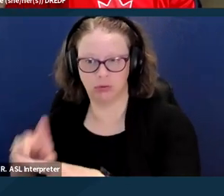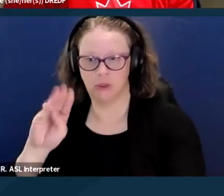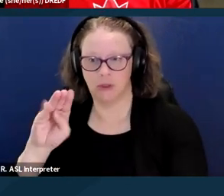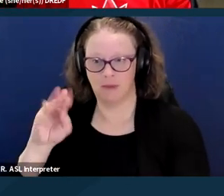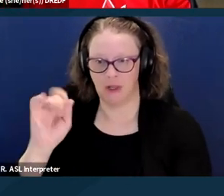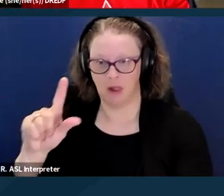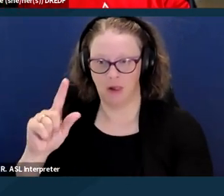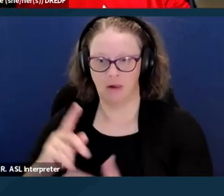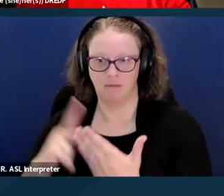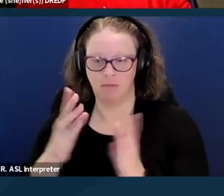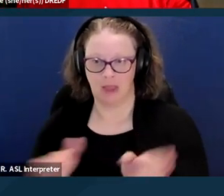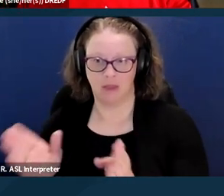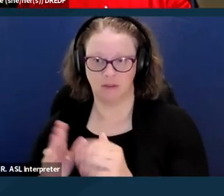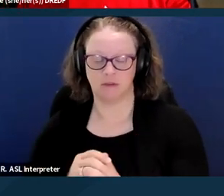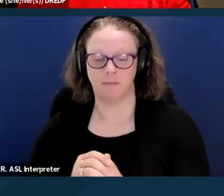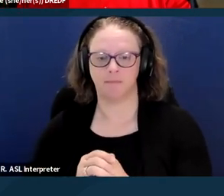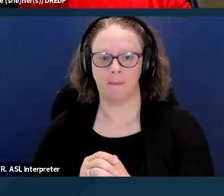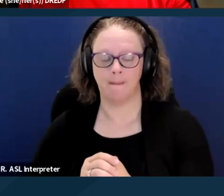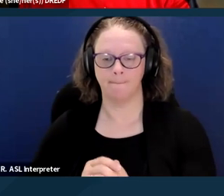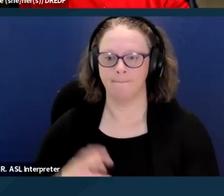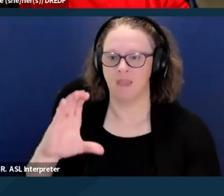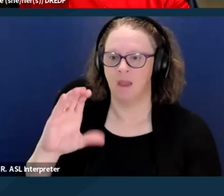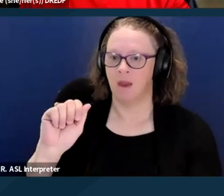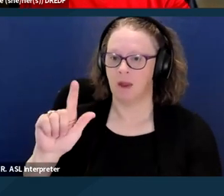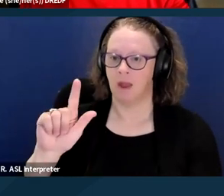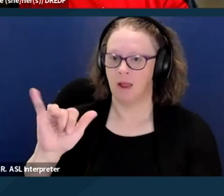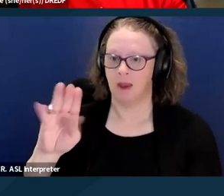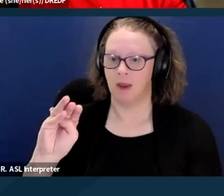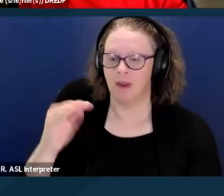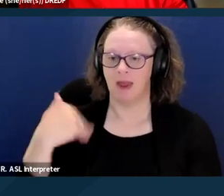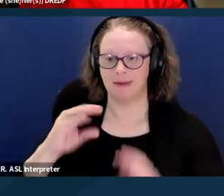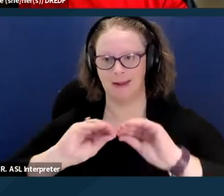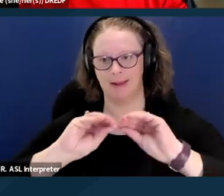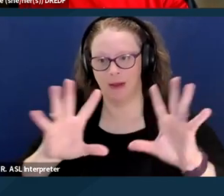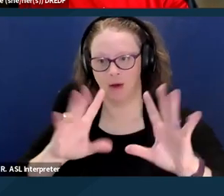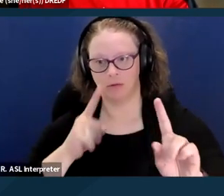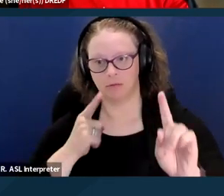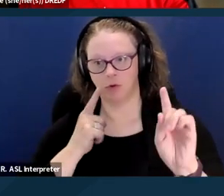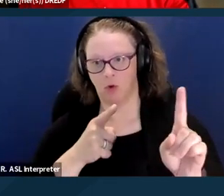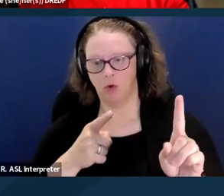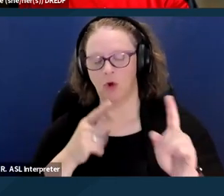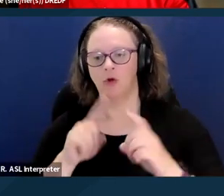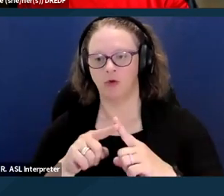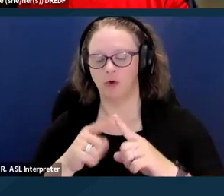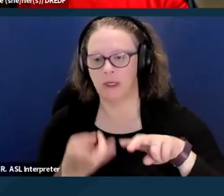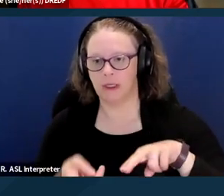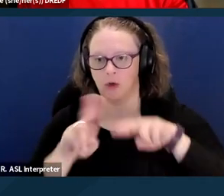So, CalAIM has an explicit goal of increasing equity so that the program